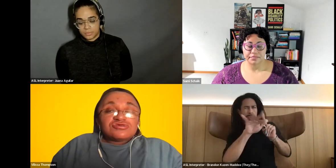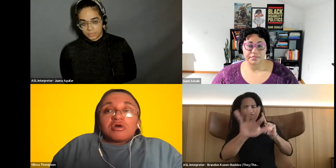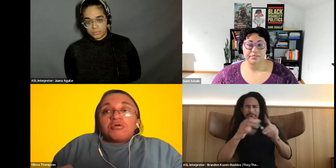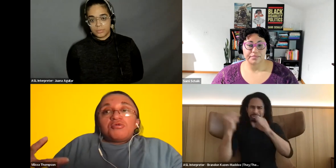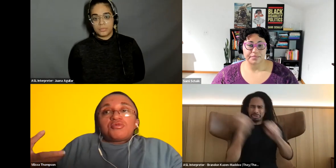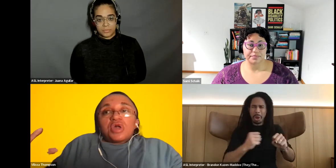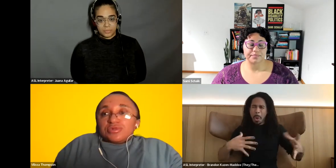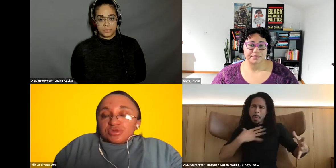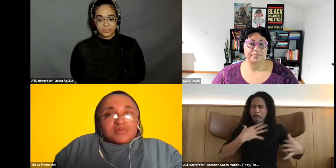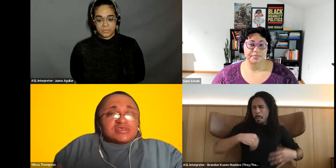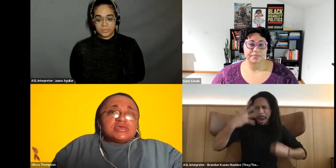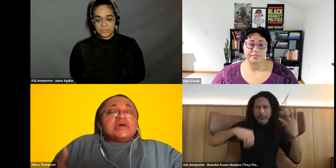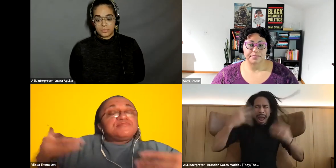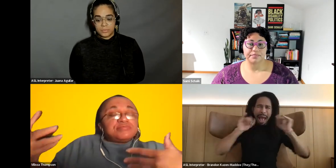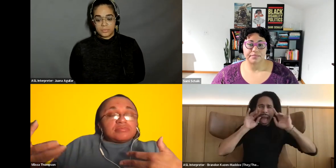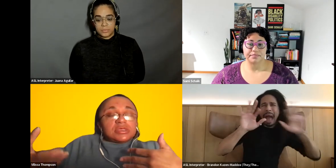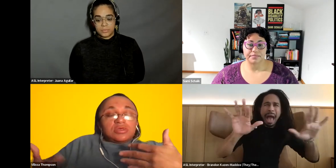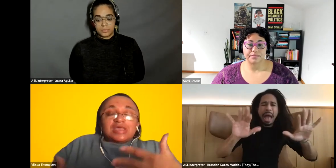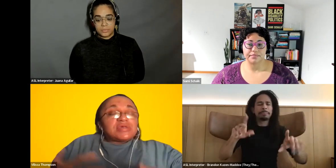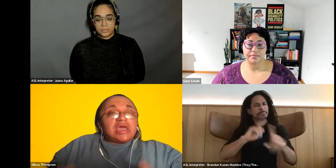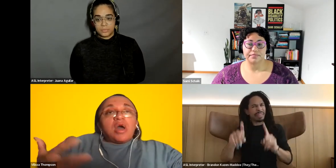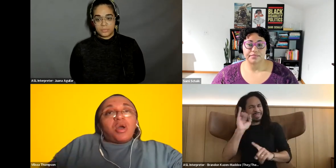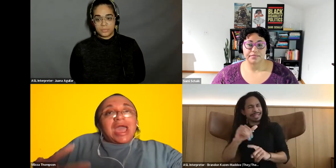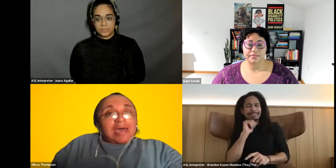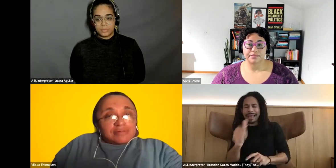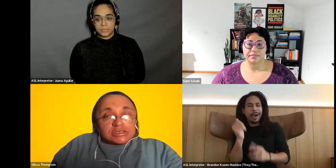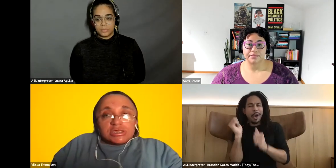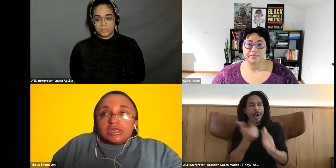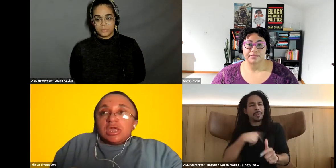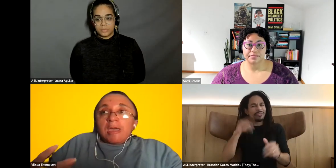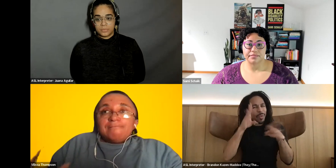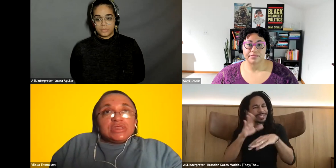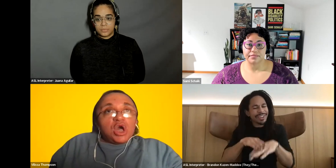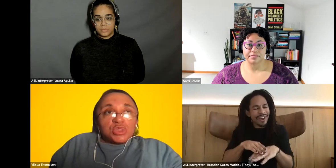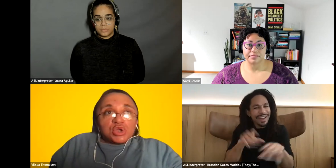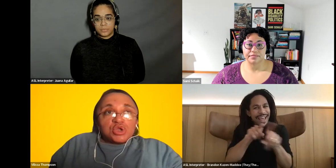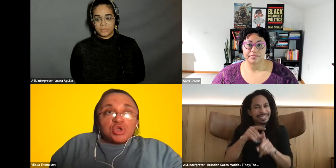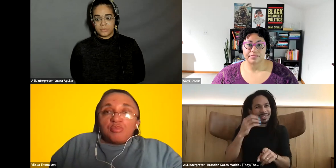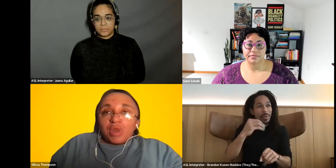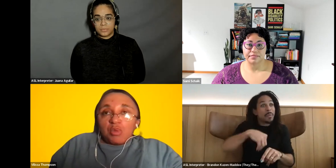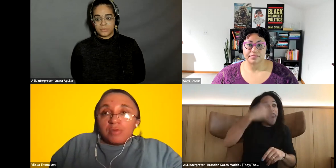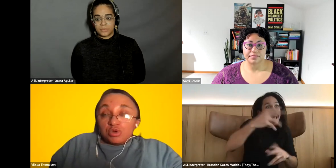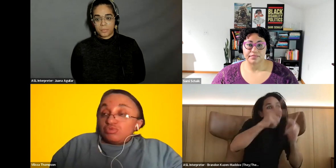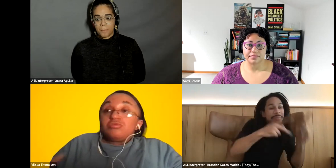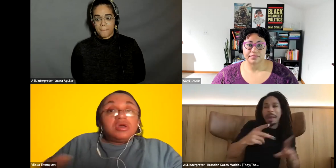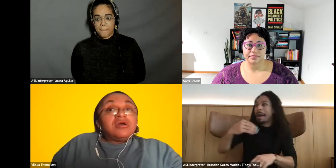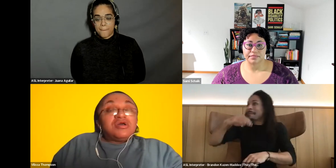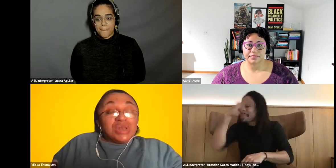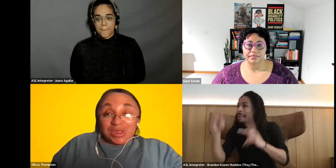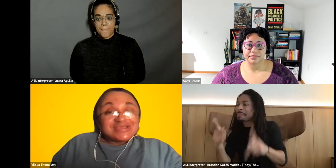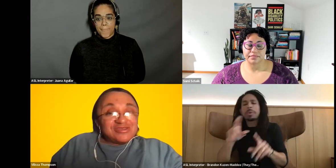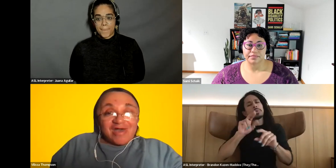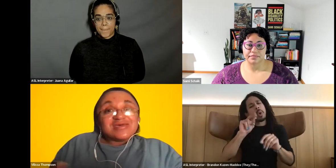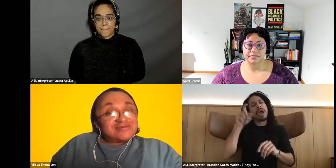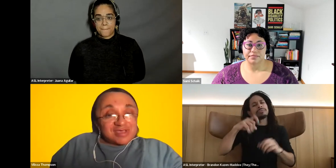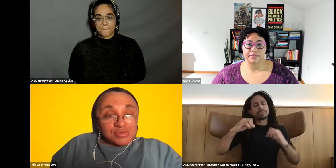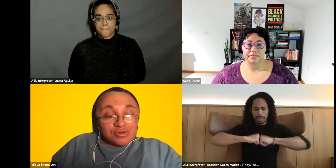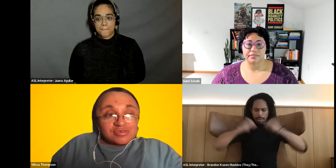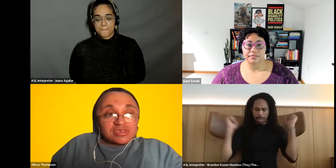Vilissa Thompson: So come to this space. And then, you know, as I began my online advocacy meeting other black women who later identified as disabled.